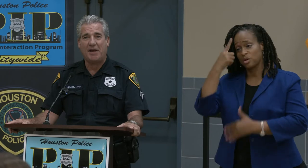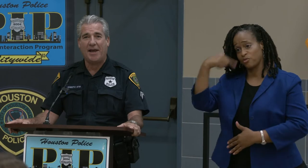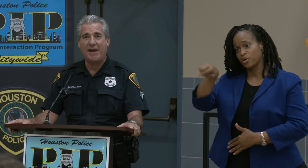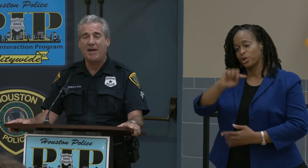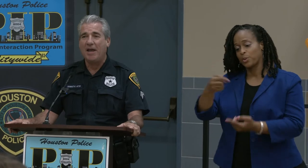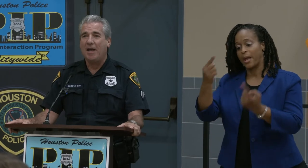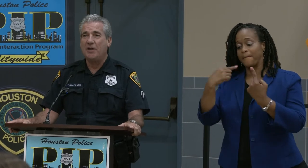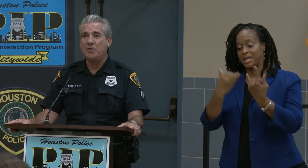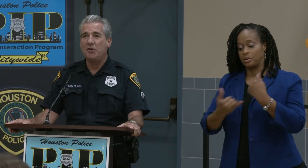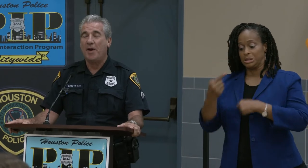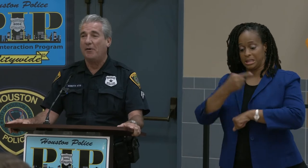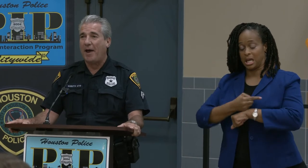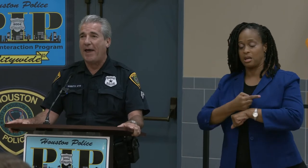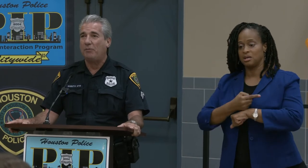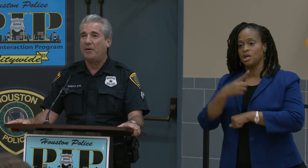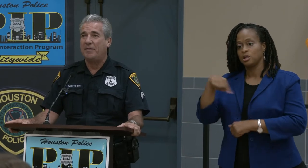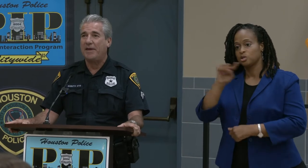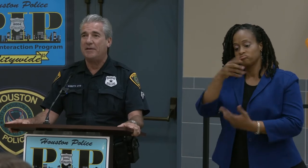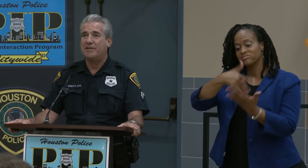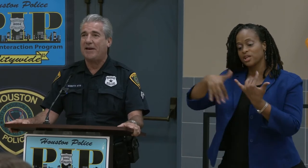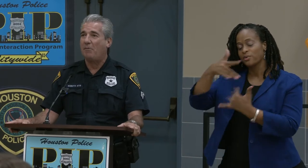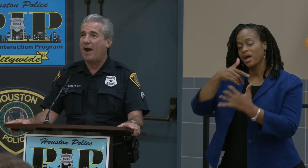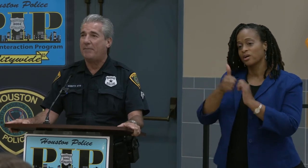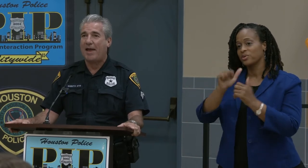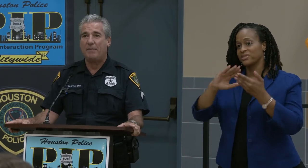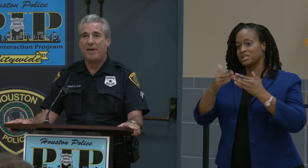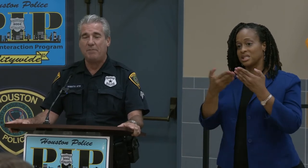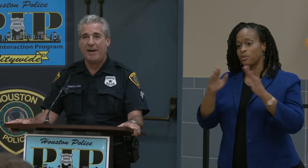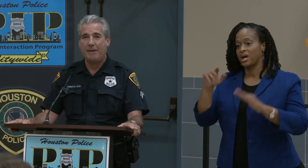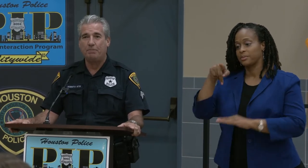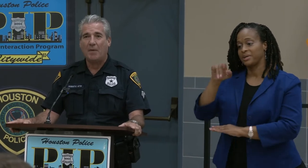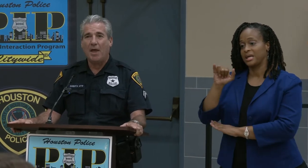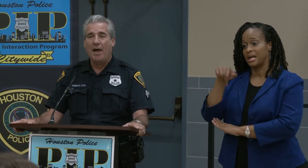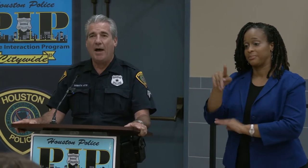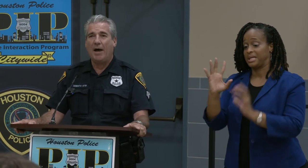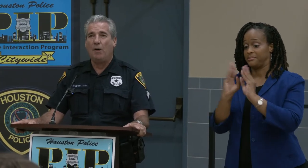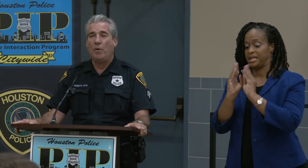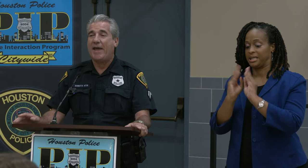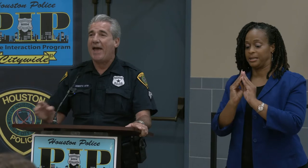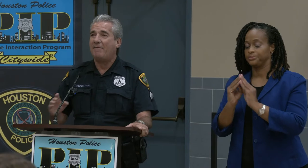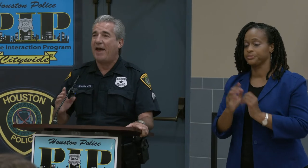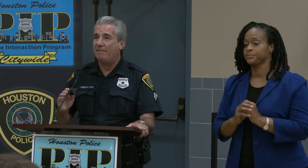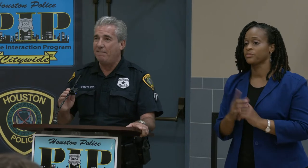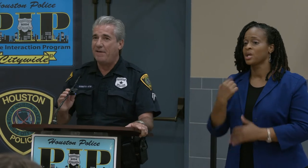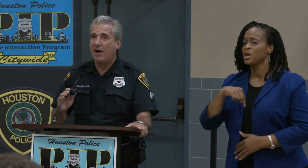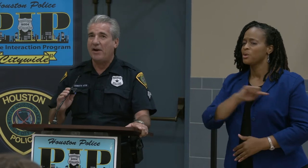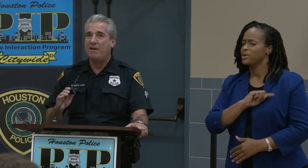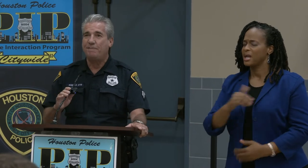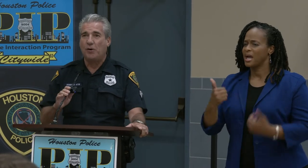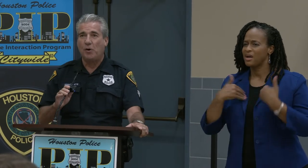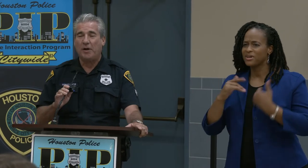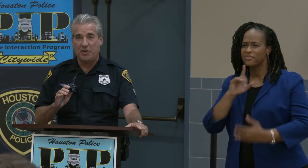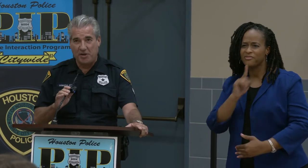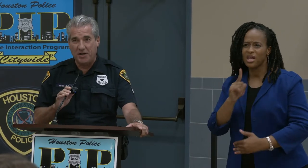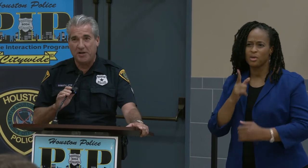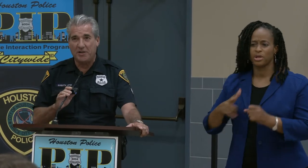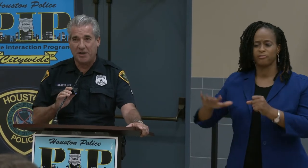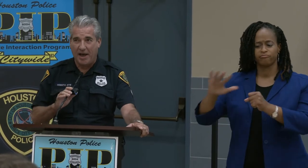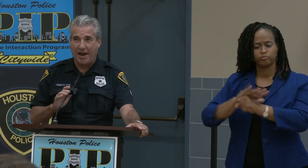today to interact with the citywide PIP meeting. We have a very full agenda tonight.